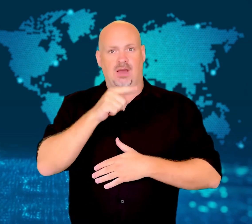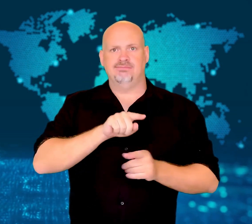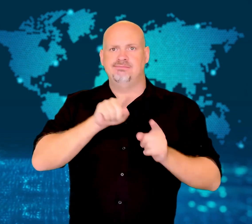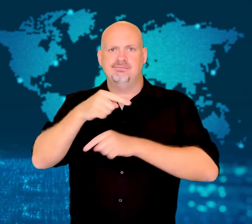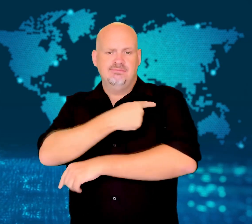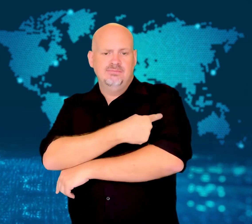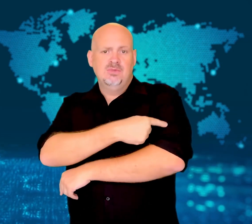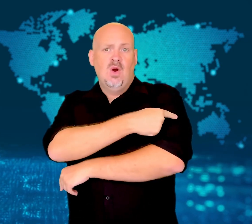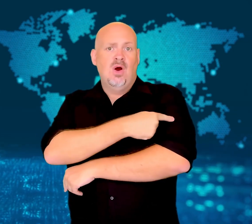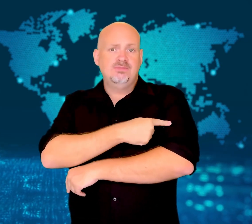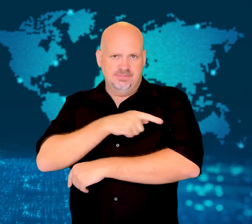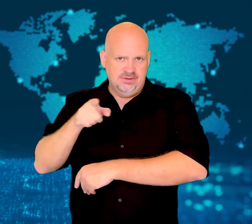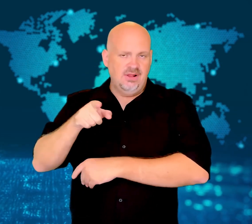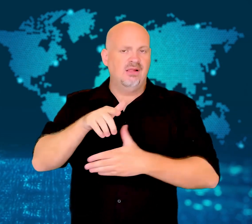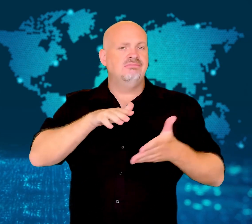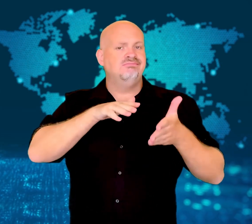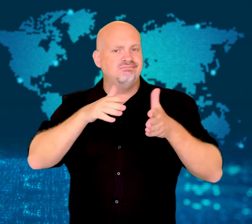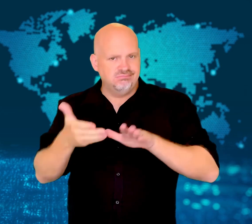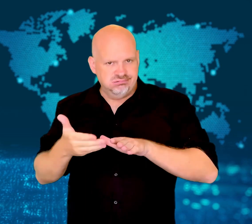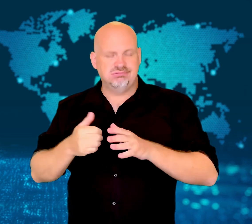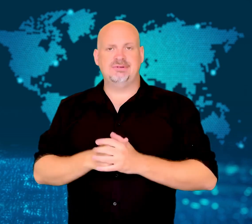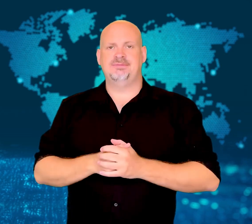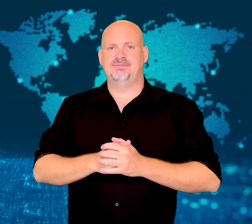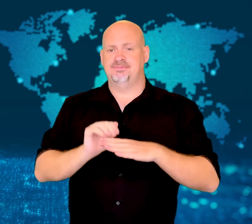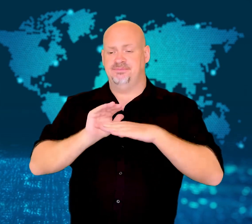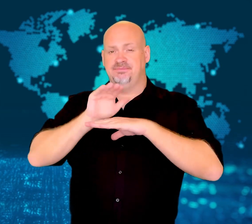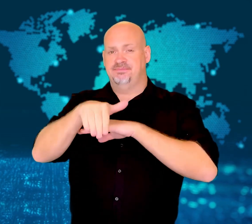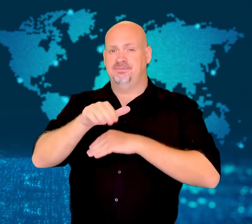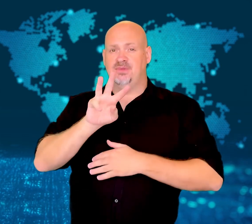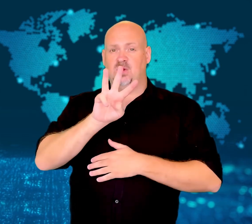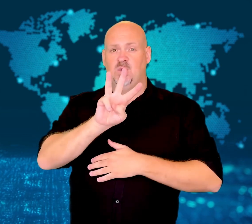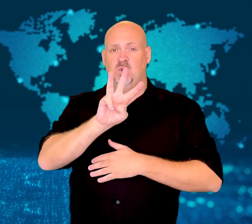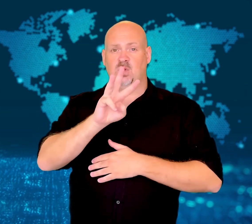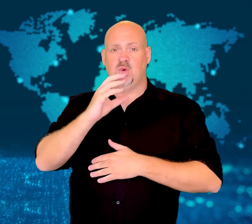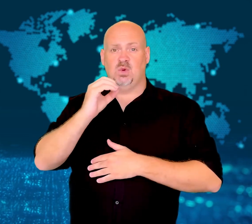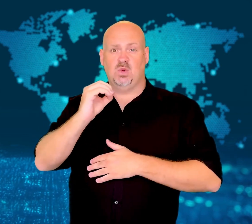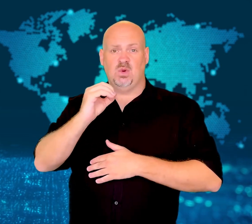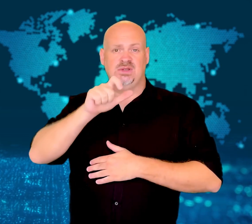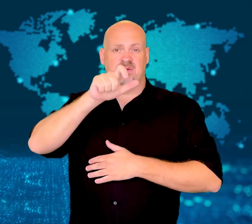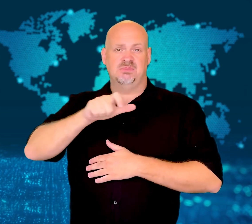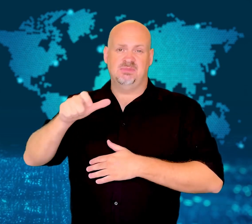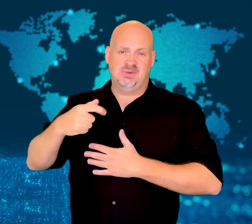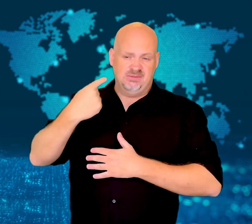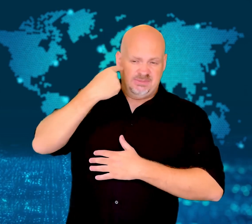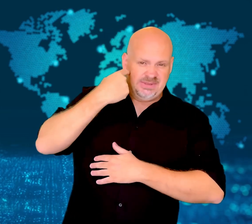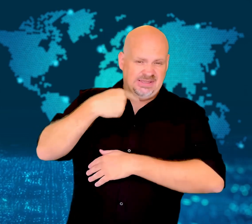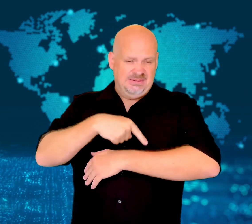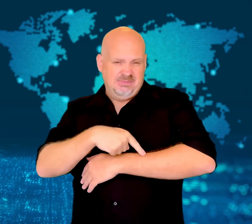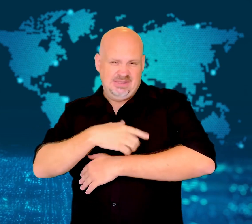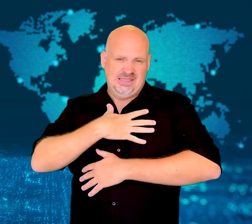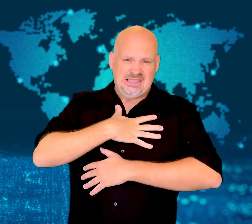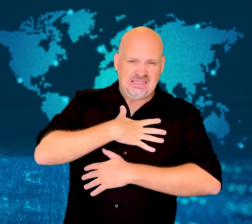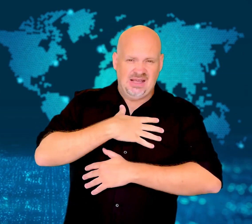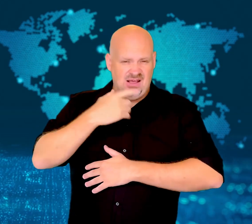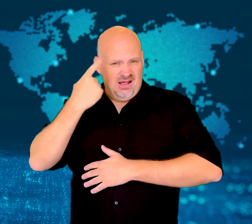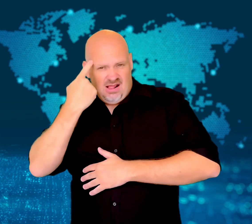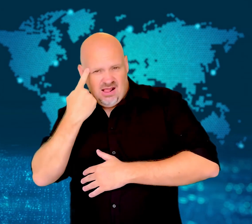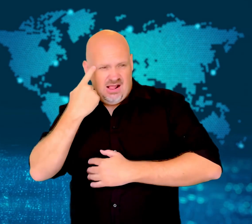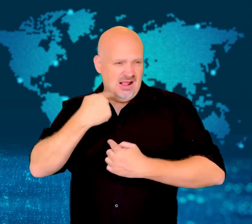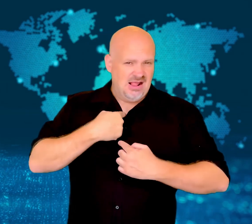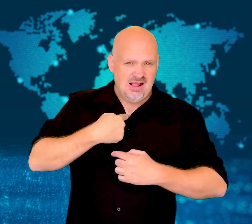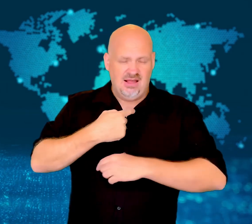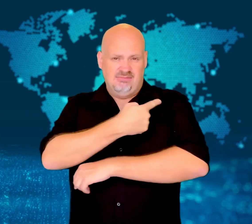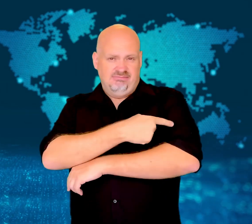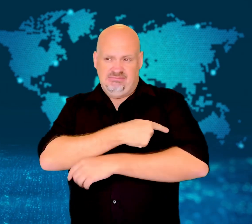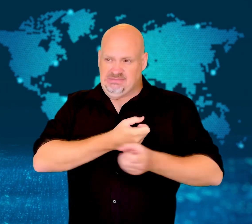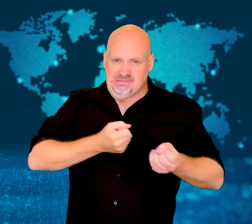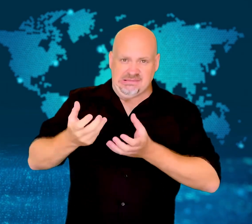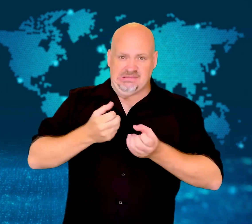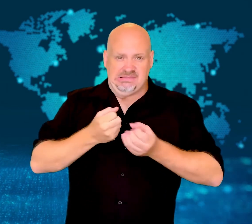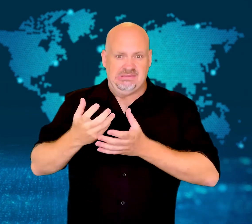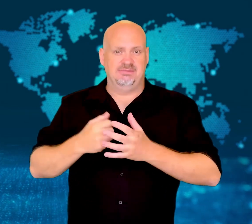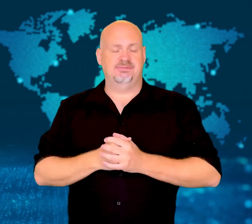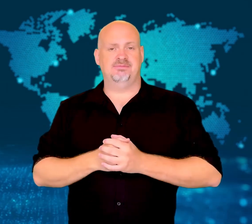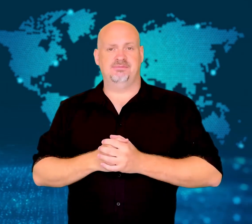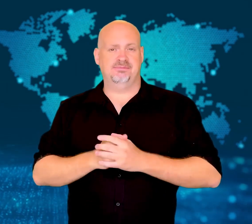Five people were killed at the scene, and one person died at the hospital.